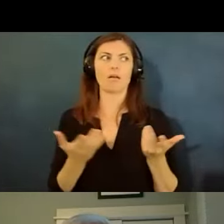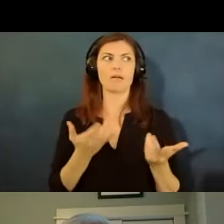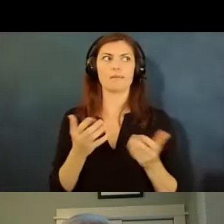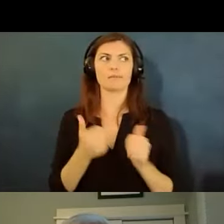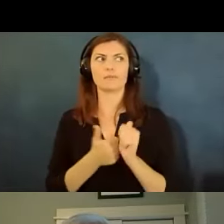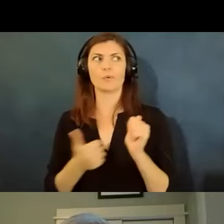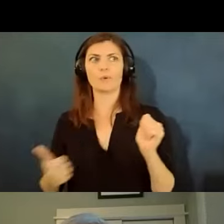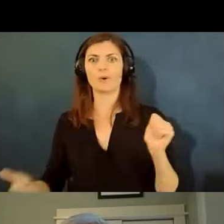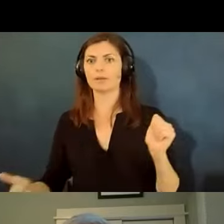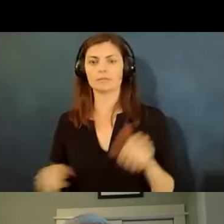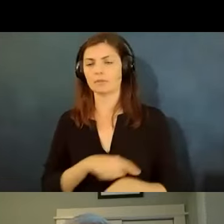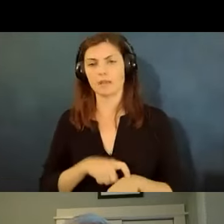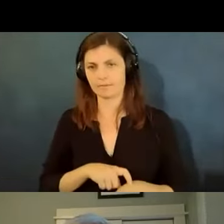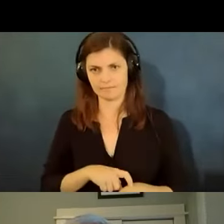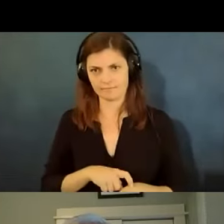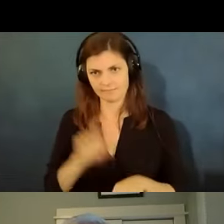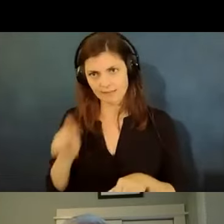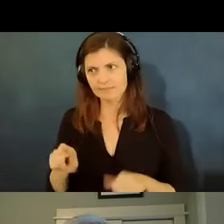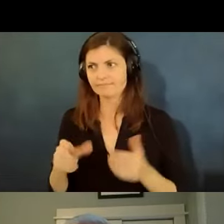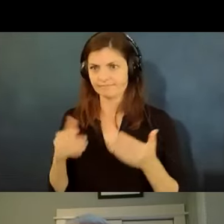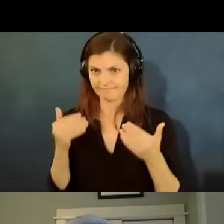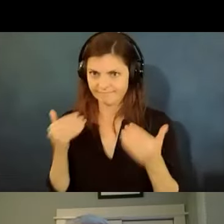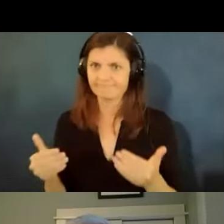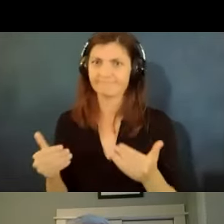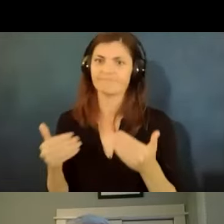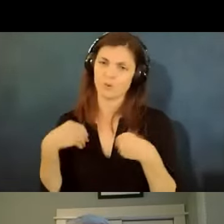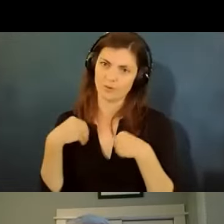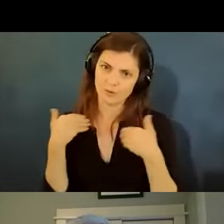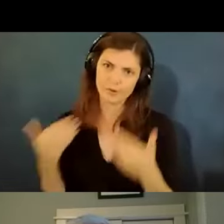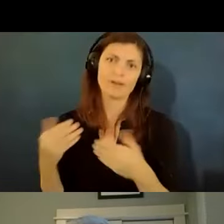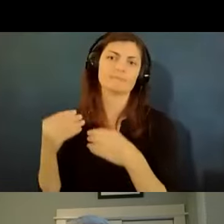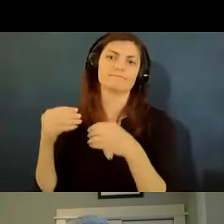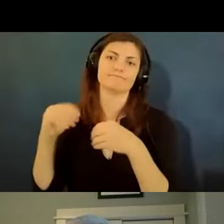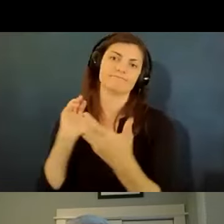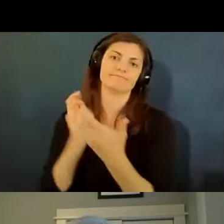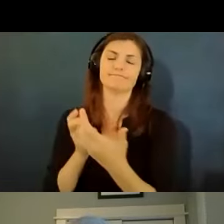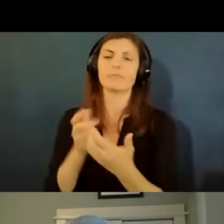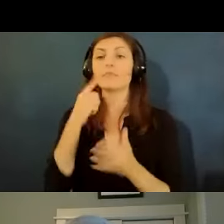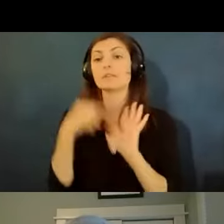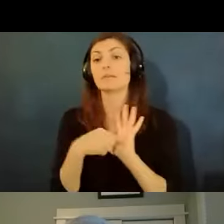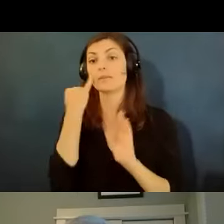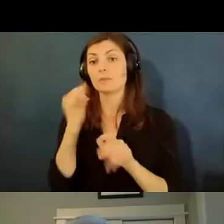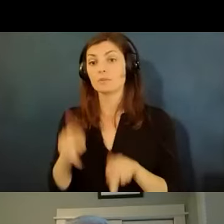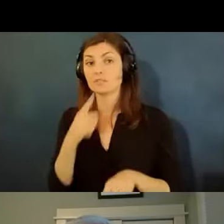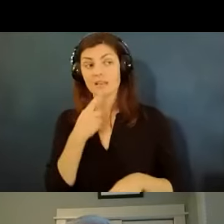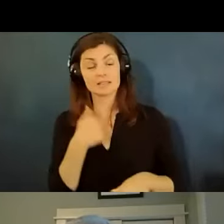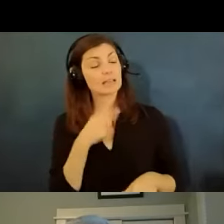on the other hand if they uh for example if the person says i need to telework